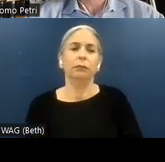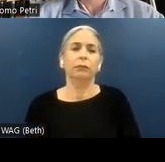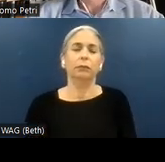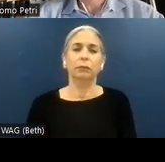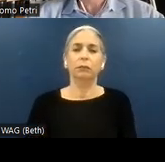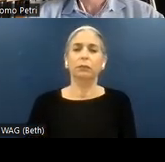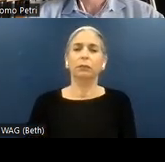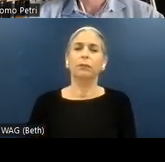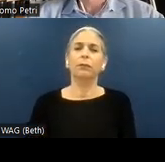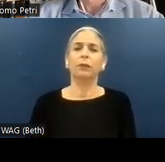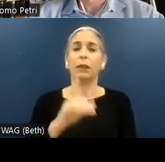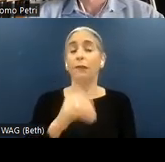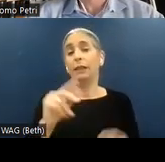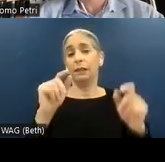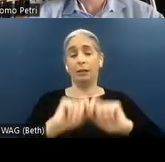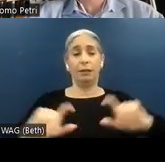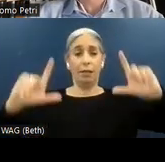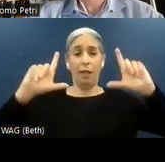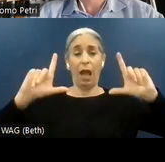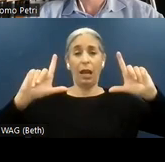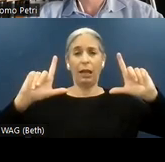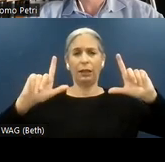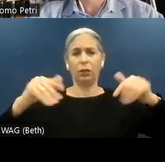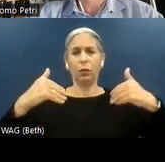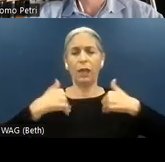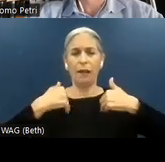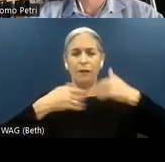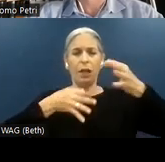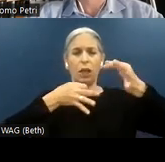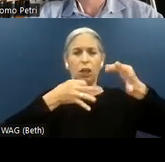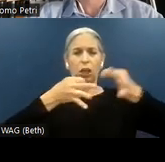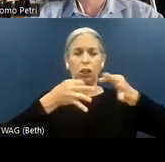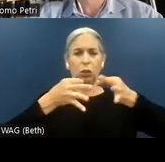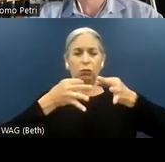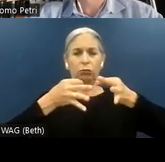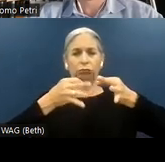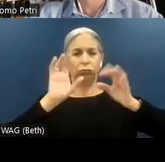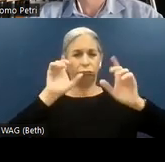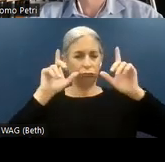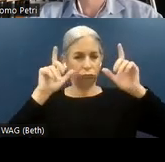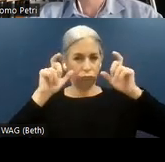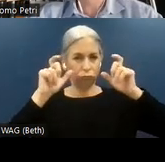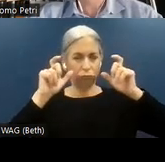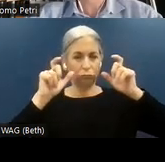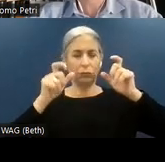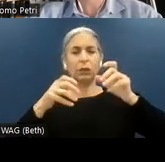In the upcoming slides, we have included screenshots of our UsableNet platform to demonstrate its